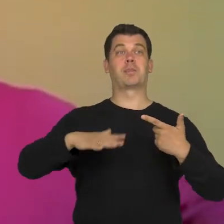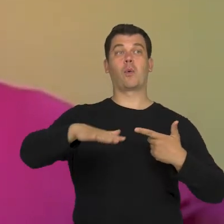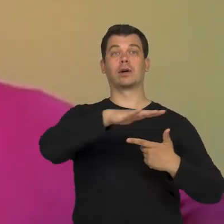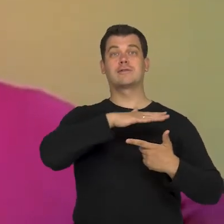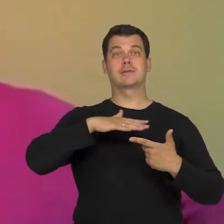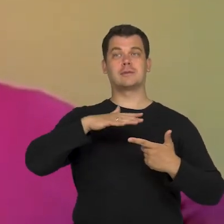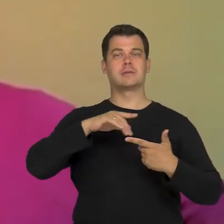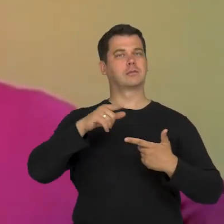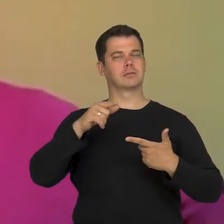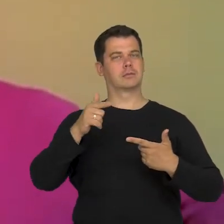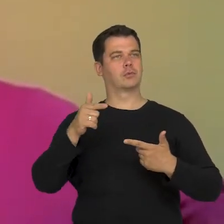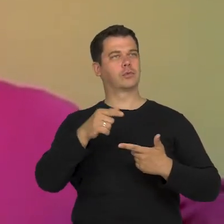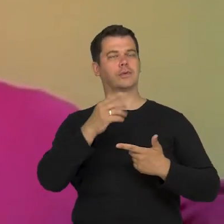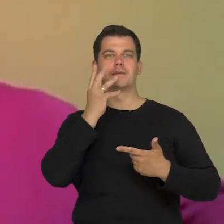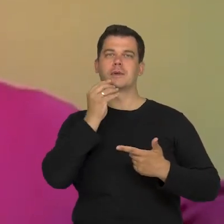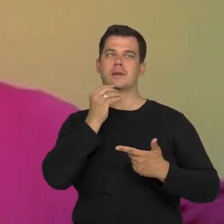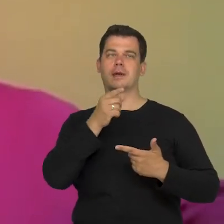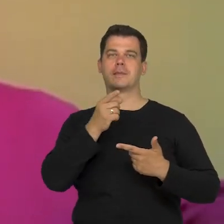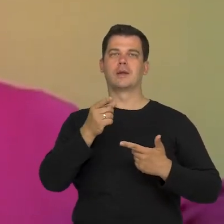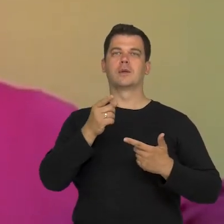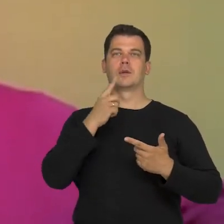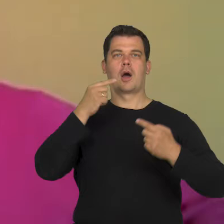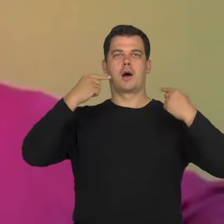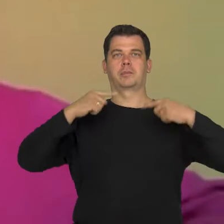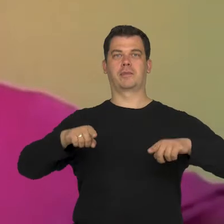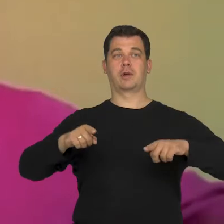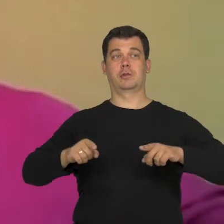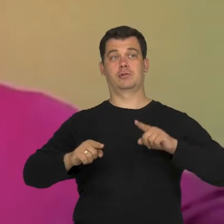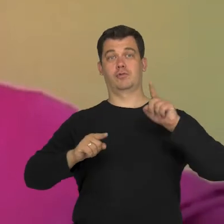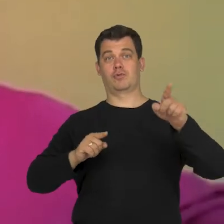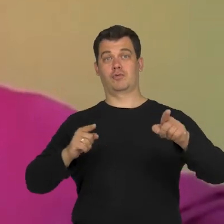which makes the society take the responsibility,